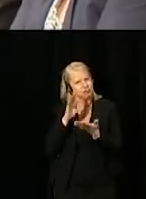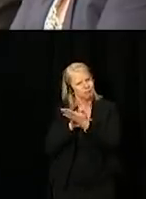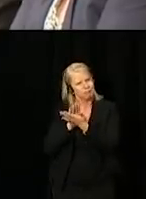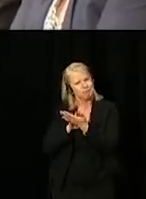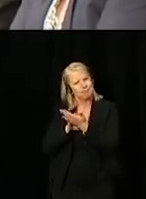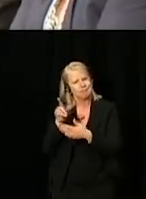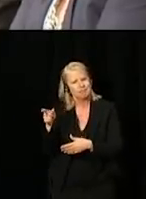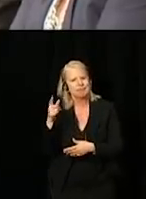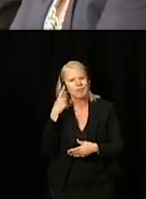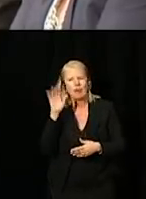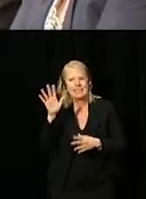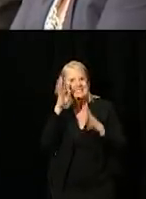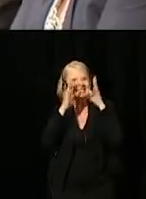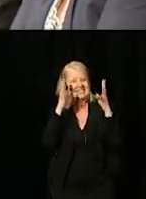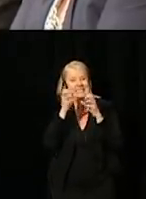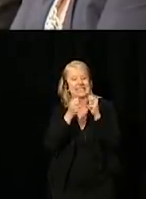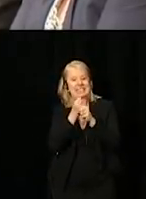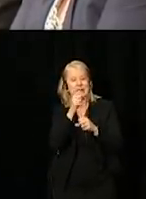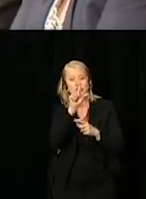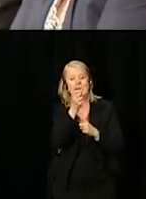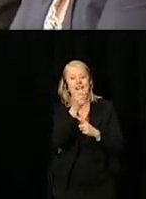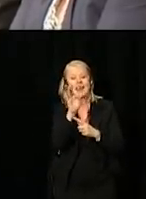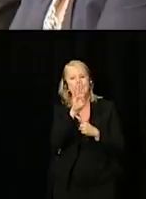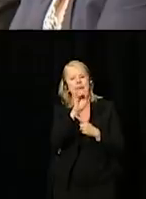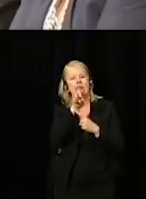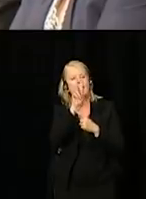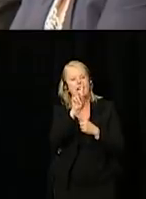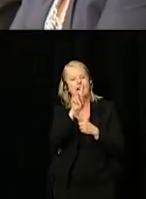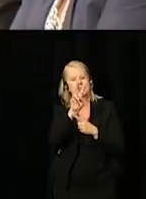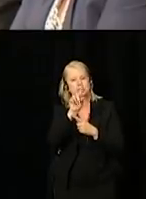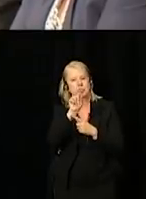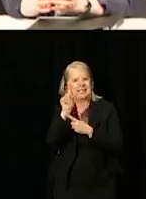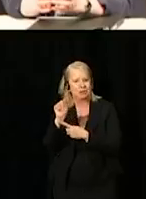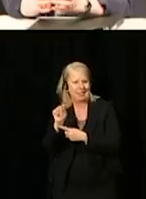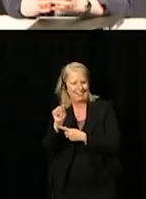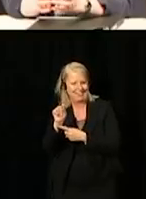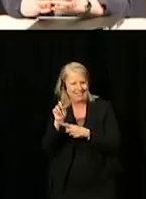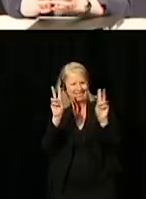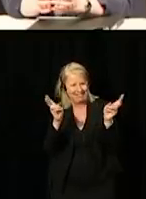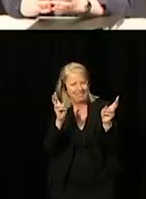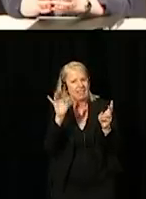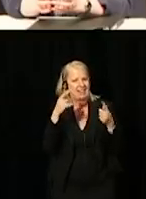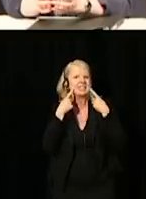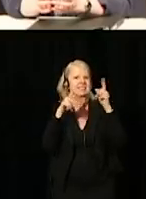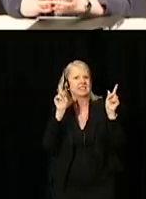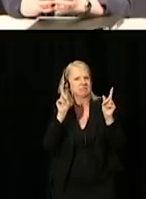for the innovation in 2019, beyond 2020, which was very successful last Wednesday.